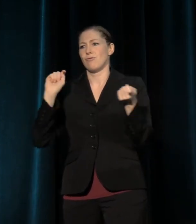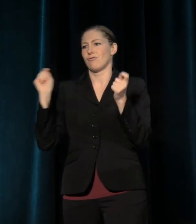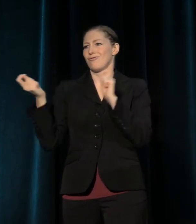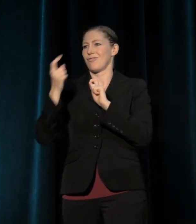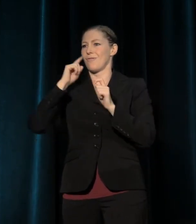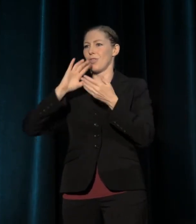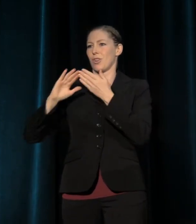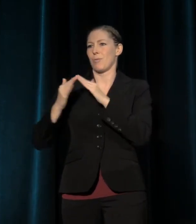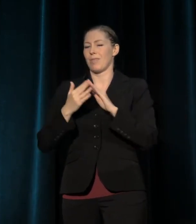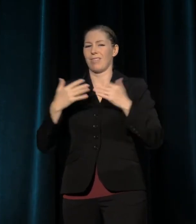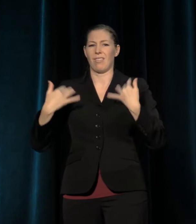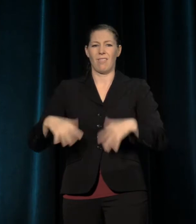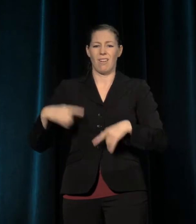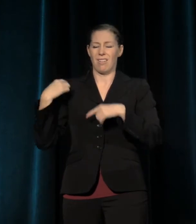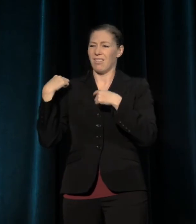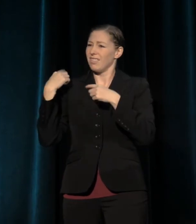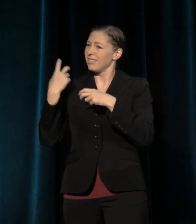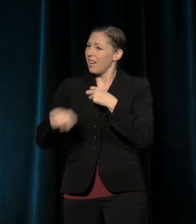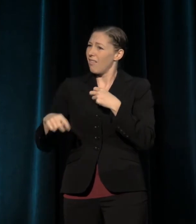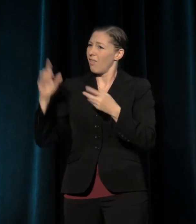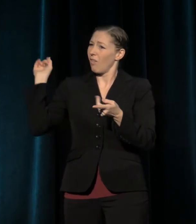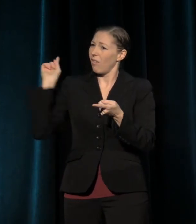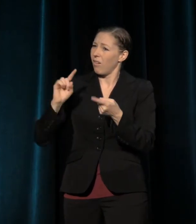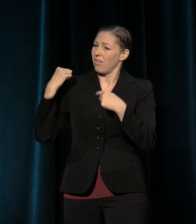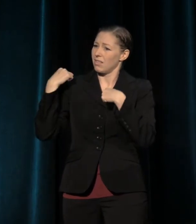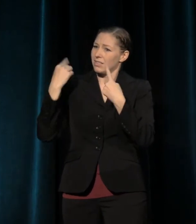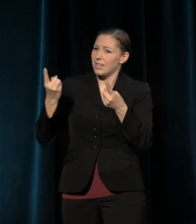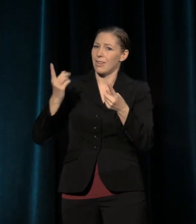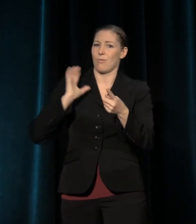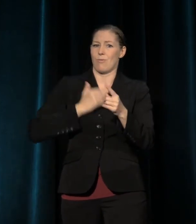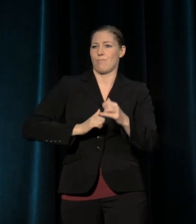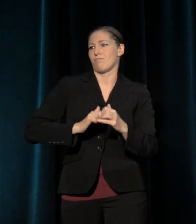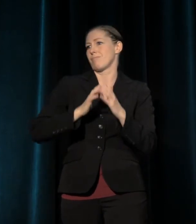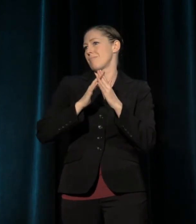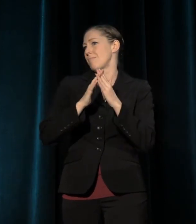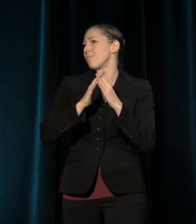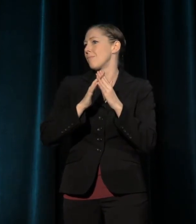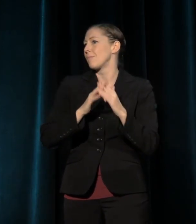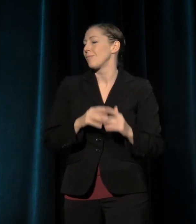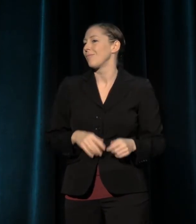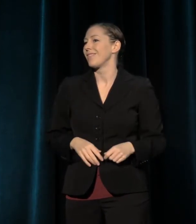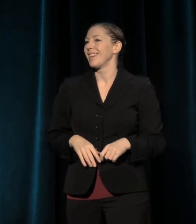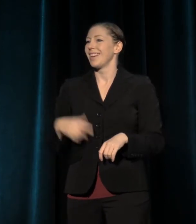since the founding of our field. At the risk of being run out of town on a rail,